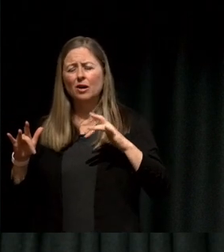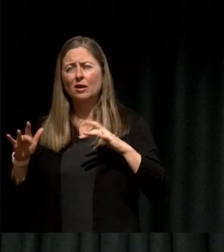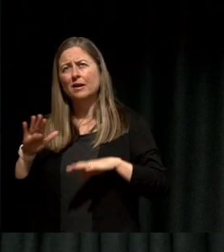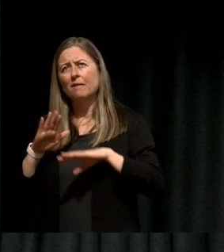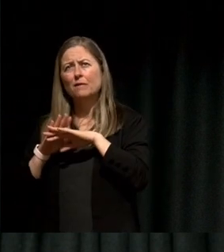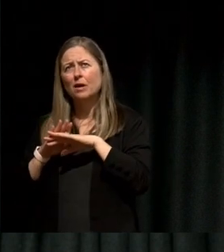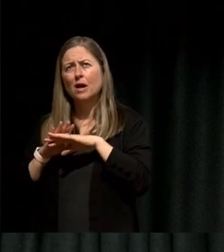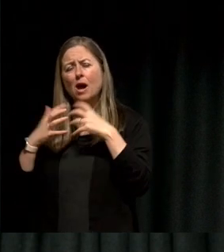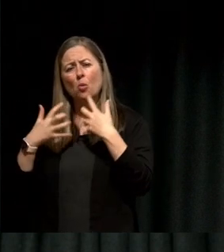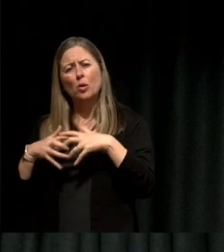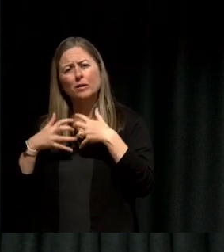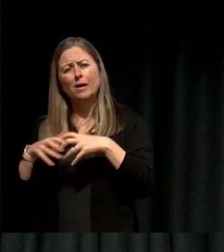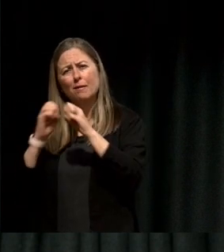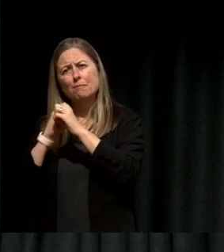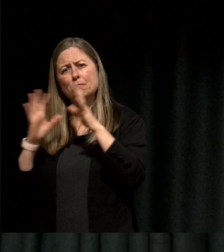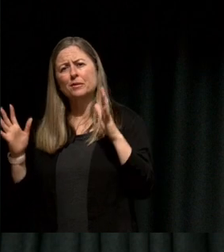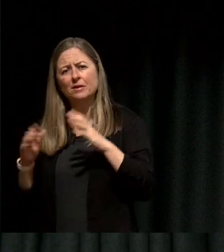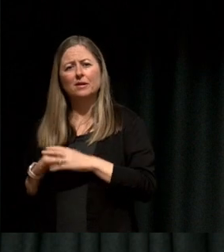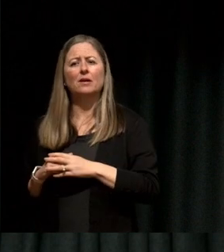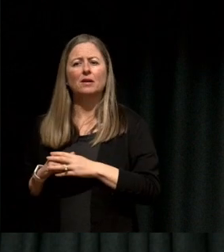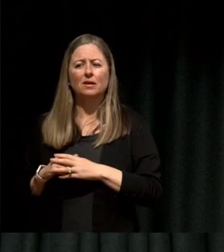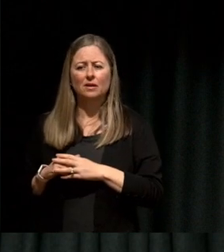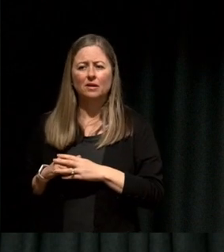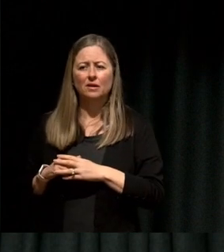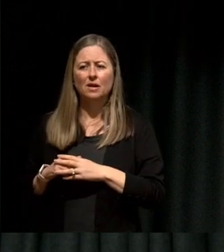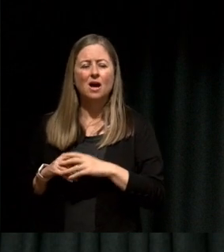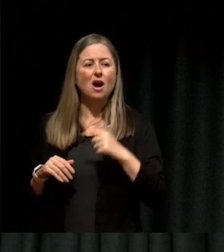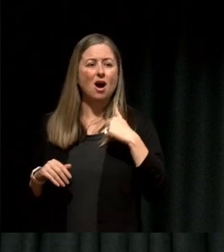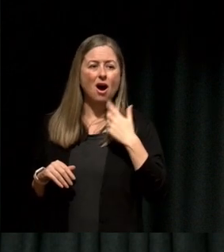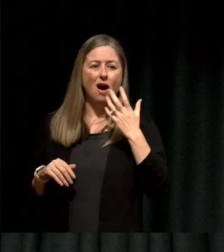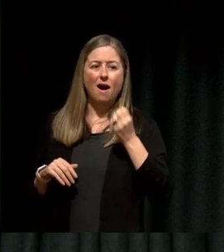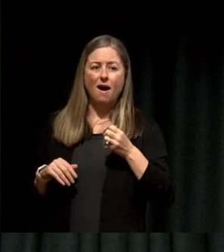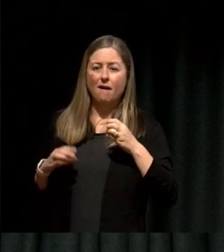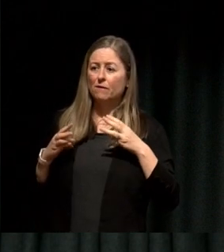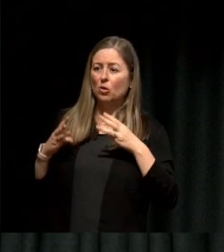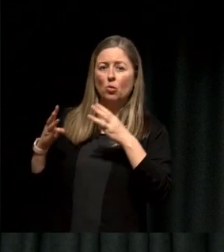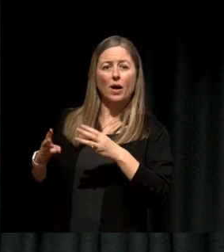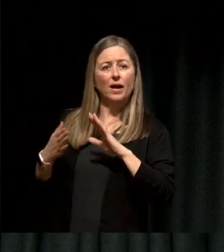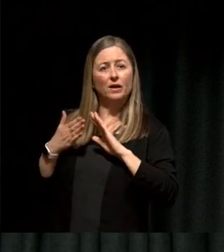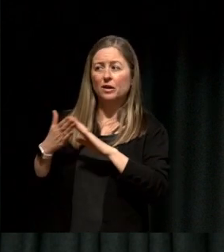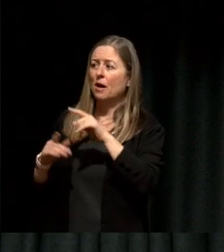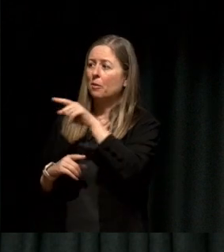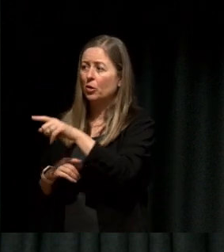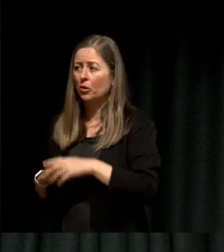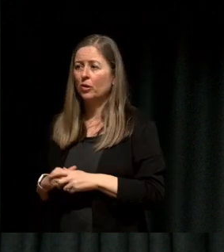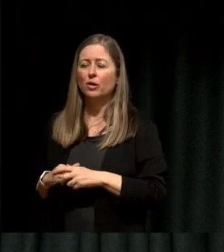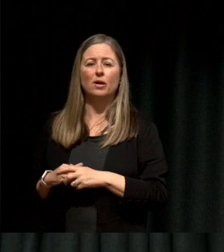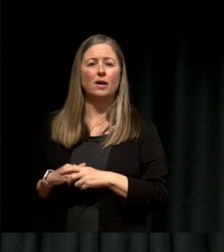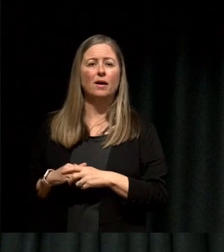Like if you told that to me and I had a means that I could help you with the problem that you're facing, that opens up the ability to help.